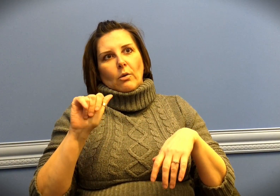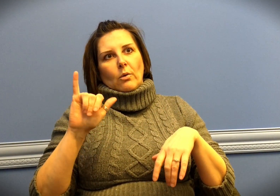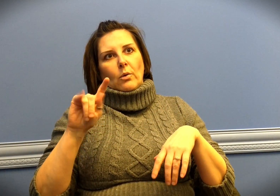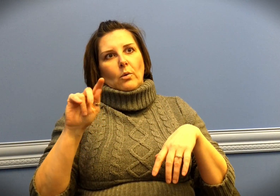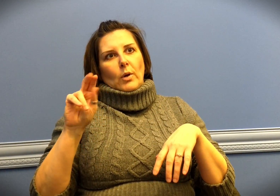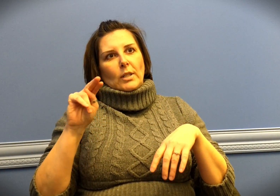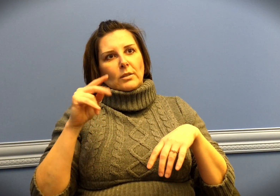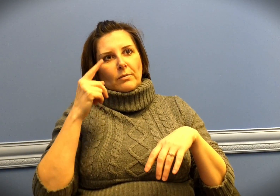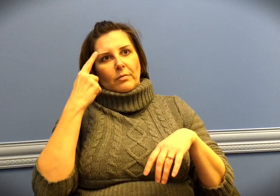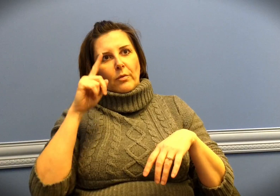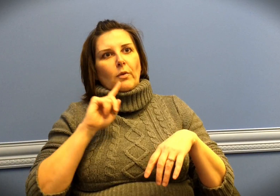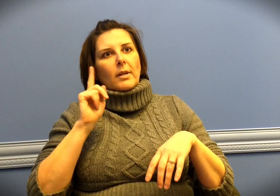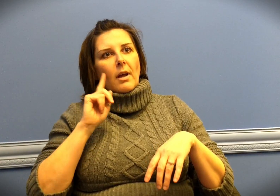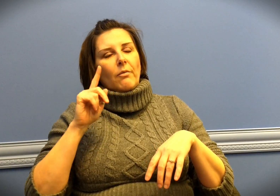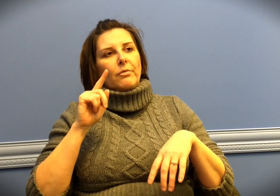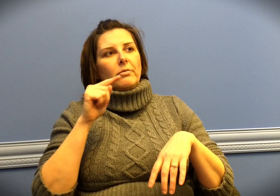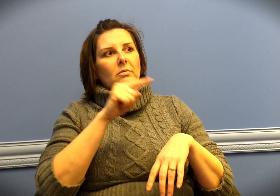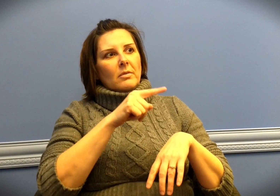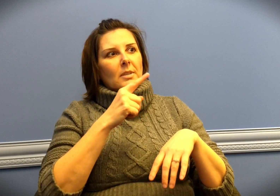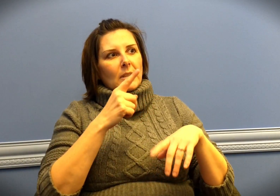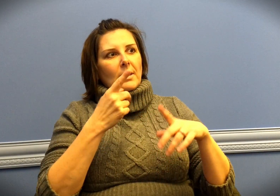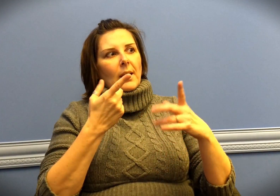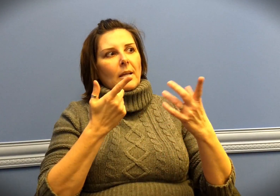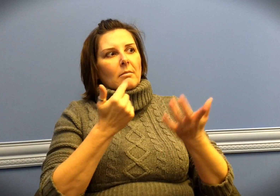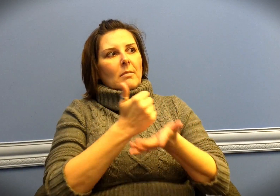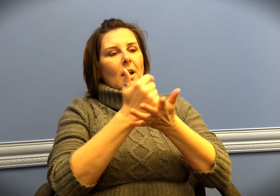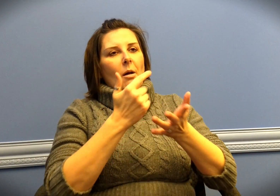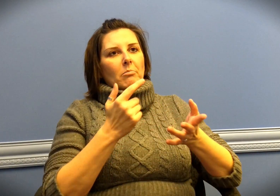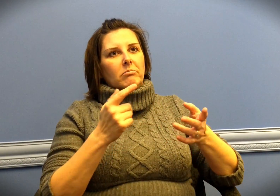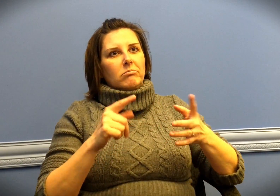The World Federation for the Deaf assisted in establishing the official day.